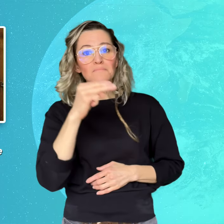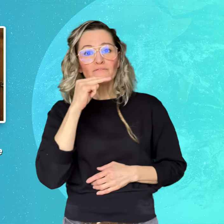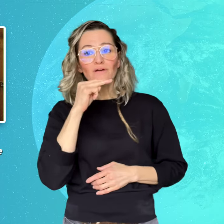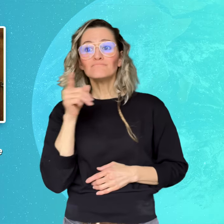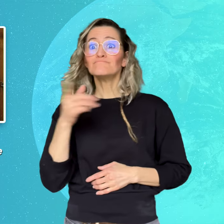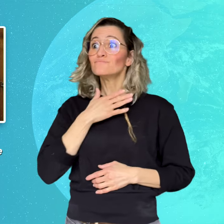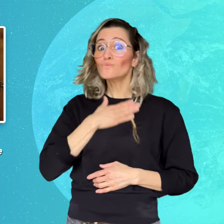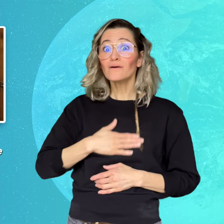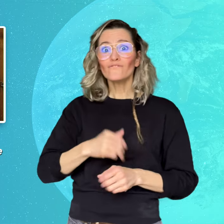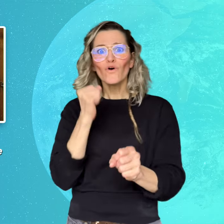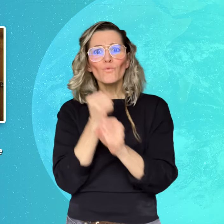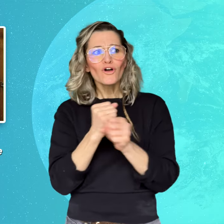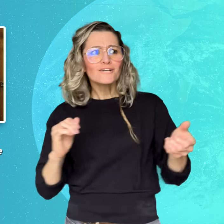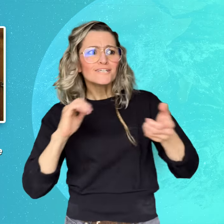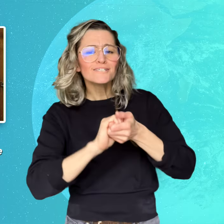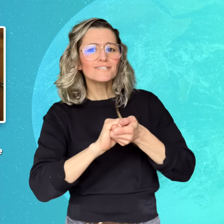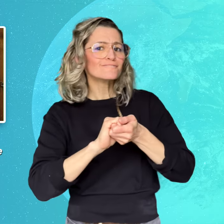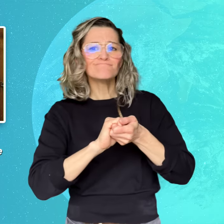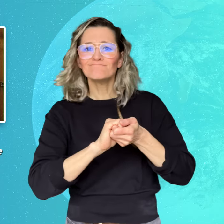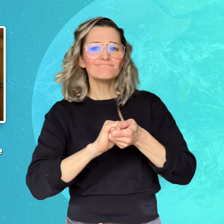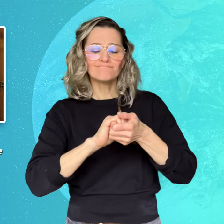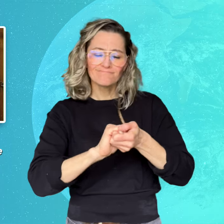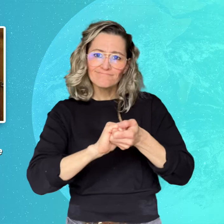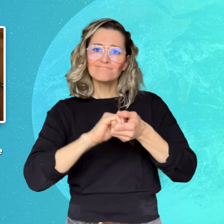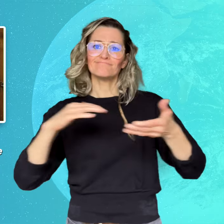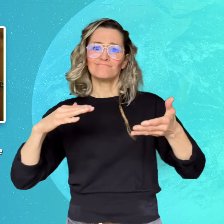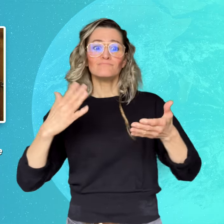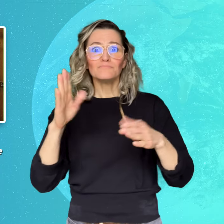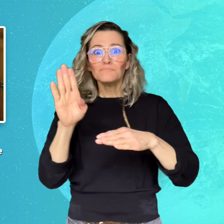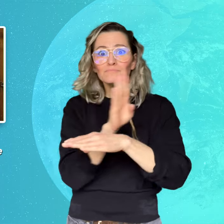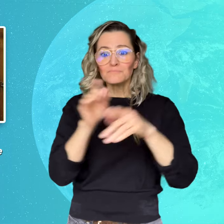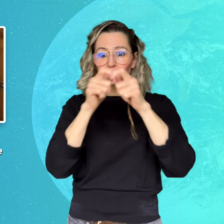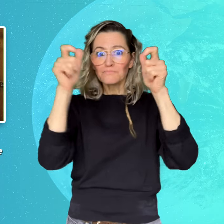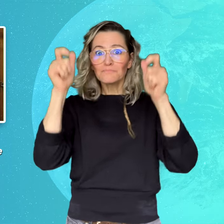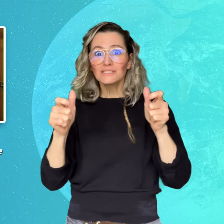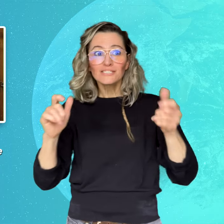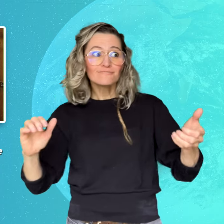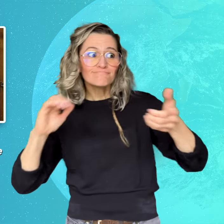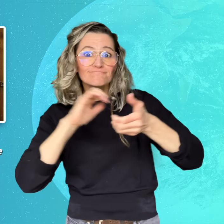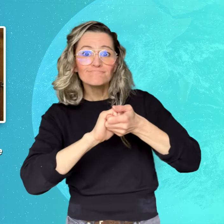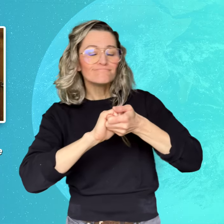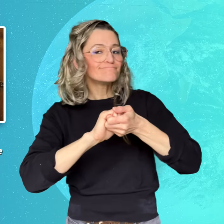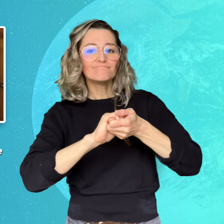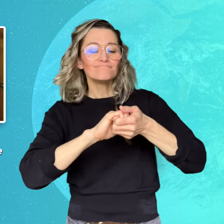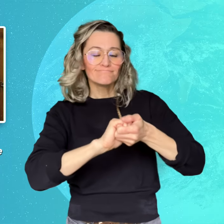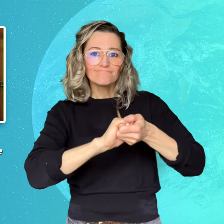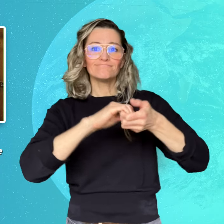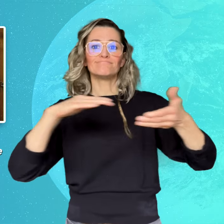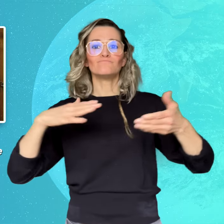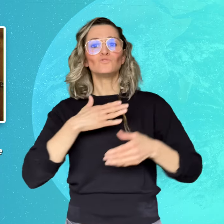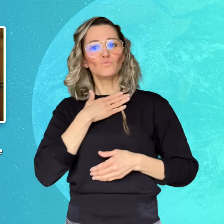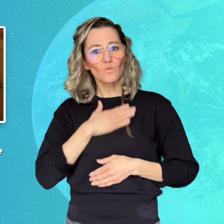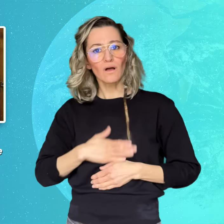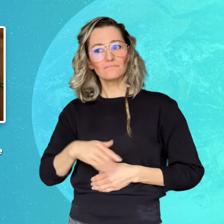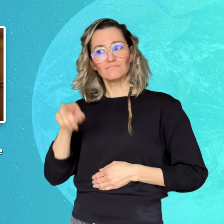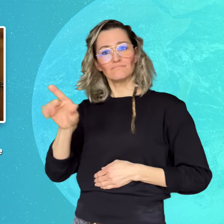with him anymore. Instead, he was going to start his own Deaf community farm.